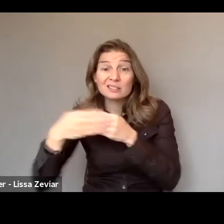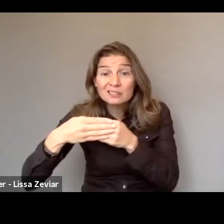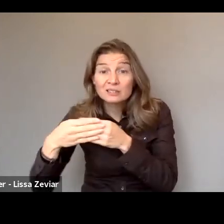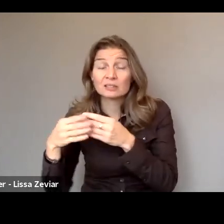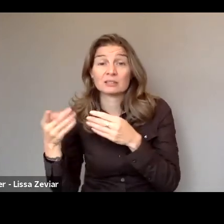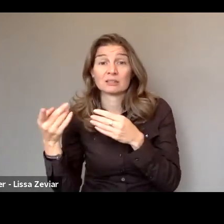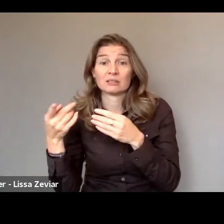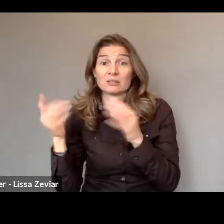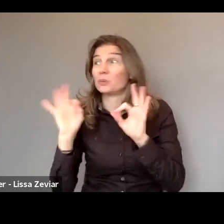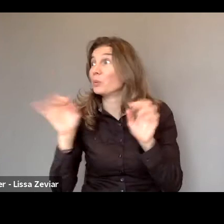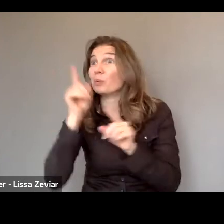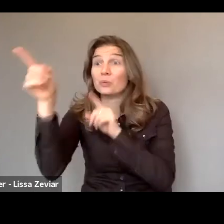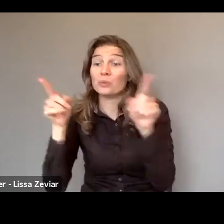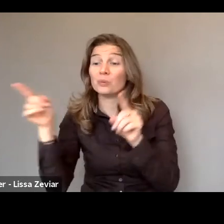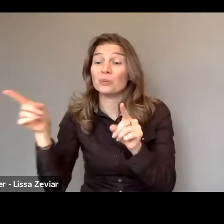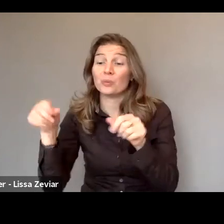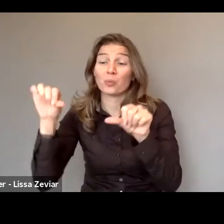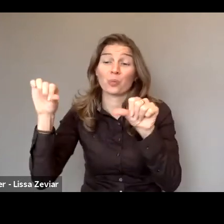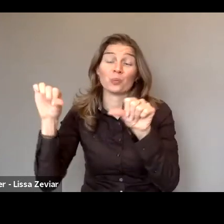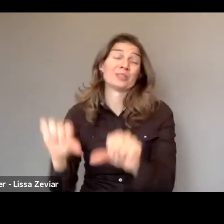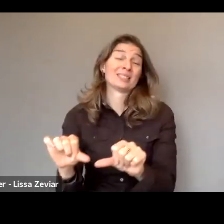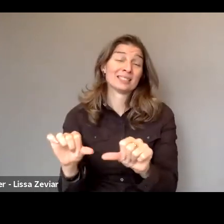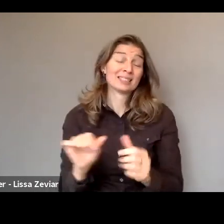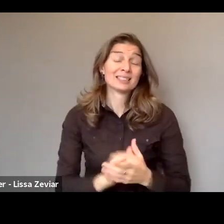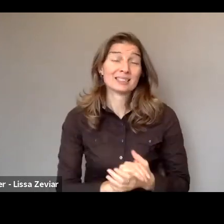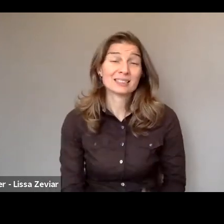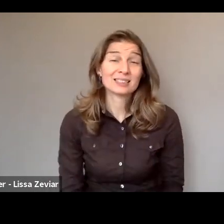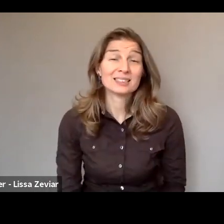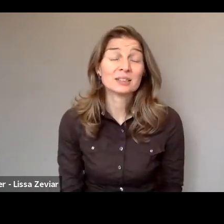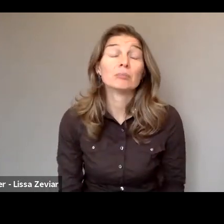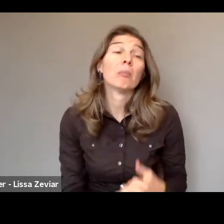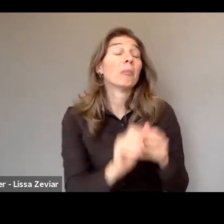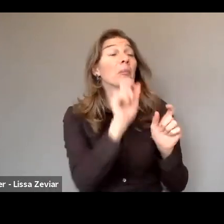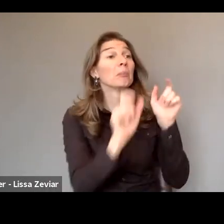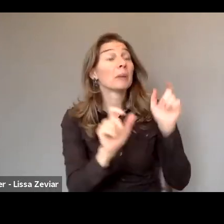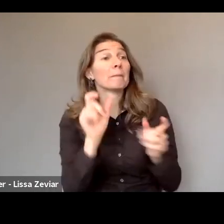We know women with disabilities has been clearly and brilliantly said previously